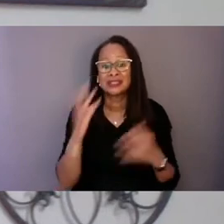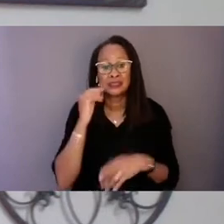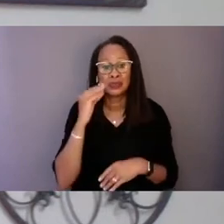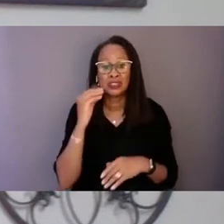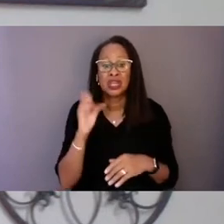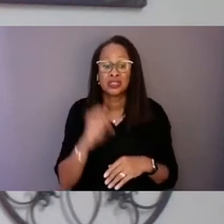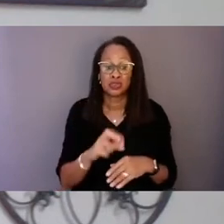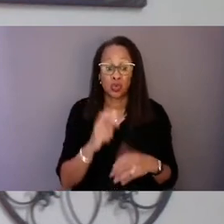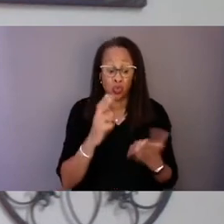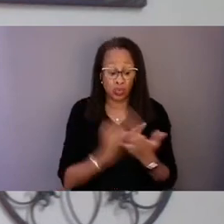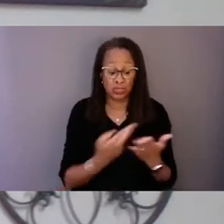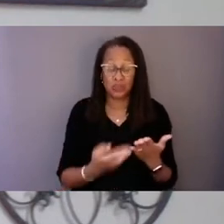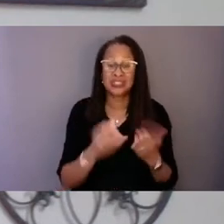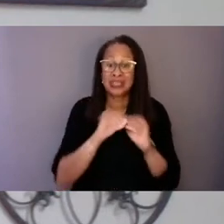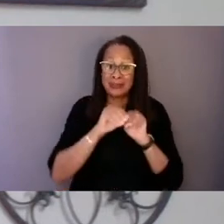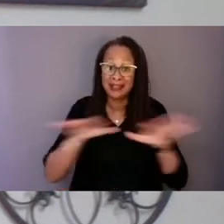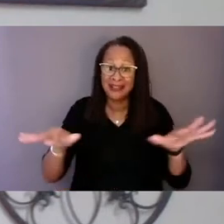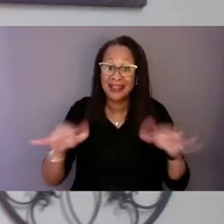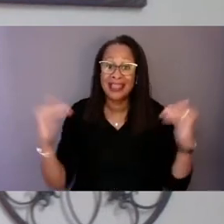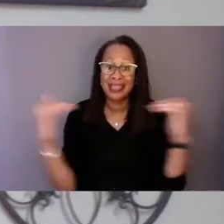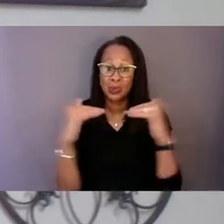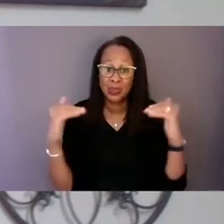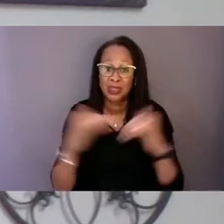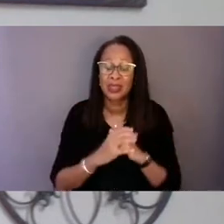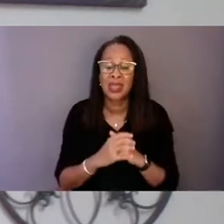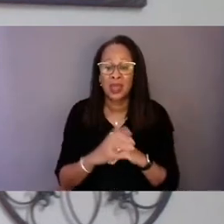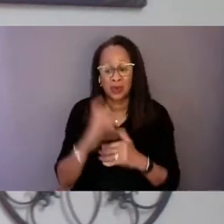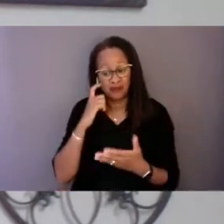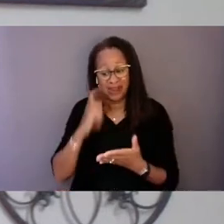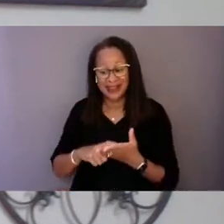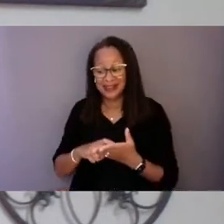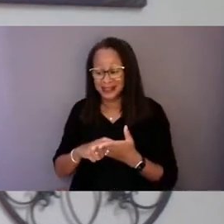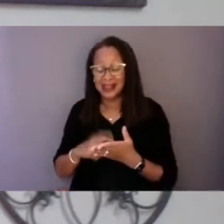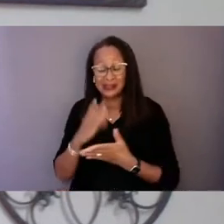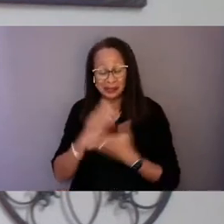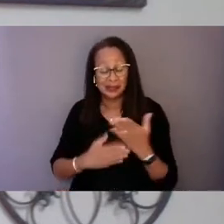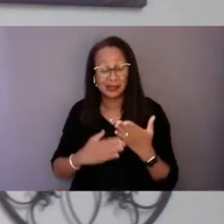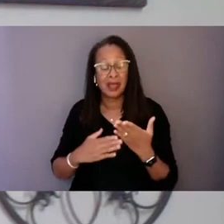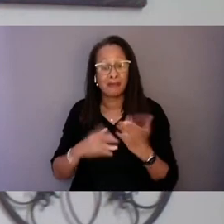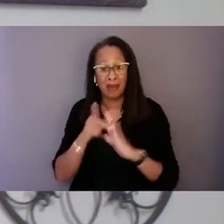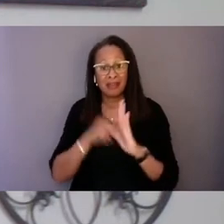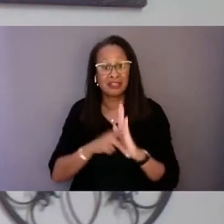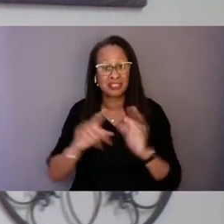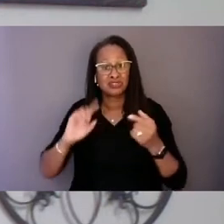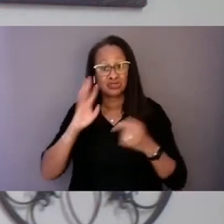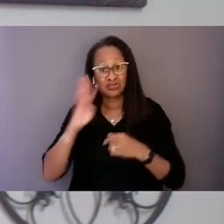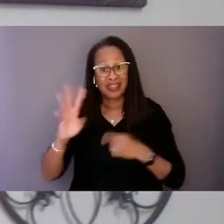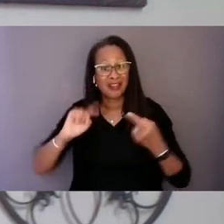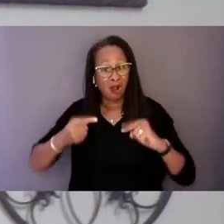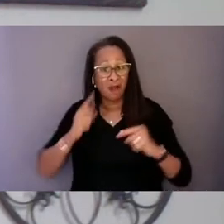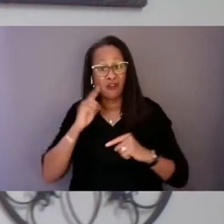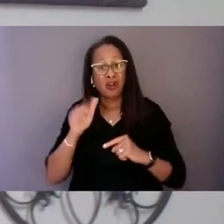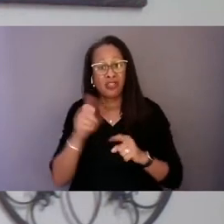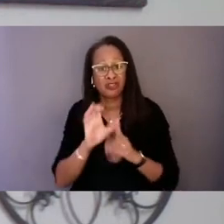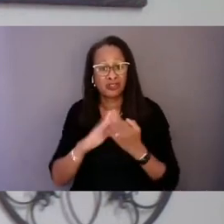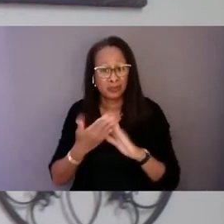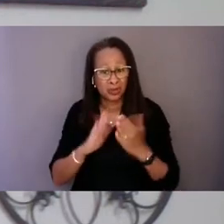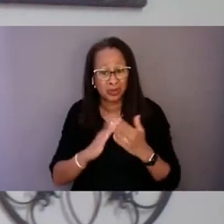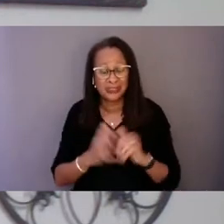We must acknowledge the harm that certain policies create for certain communities and ensure that safety continues to be a priority for those in need.